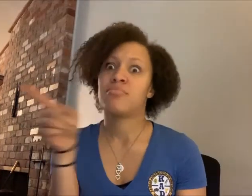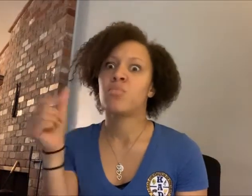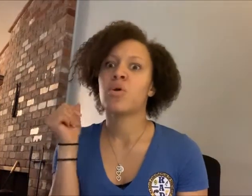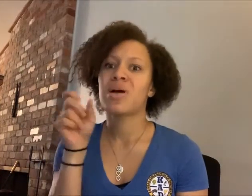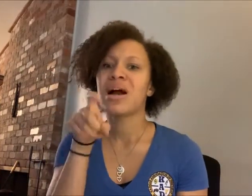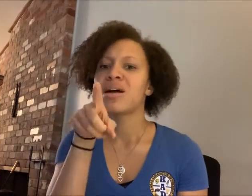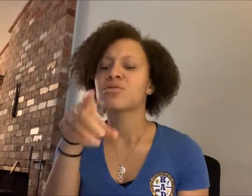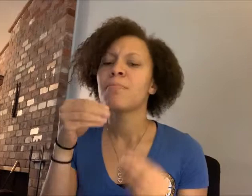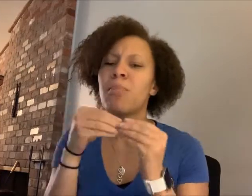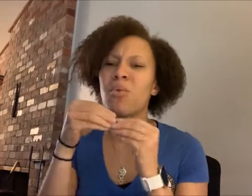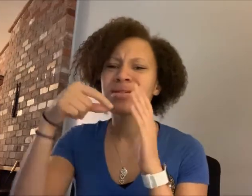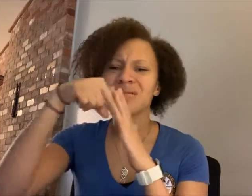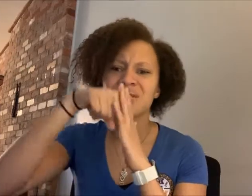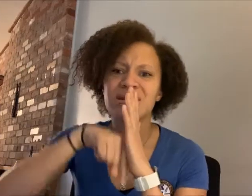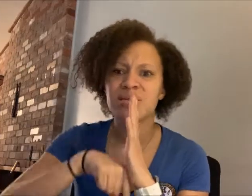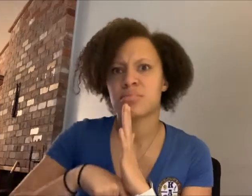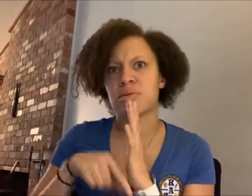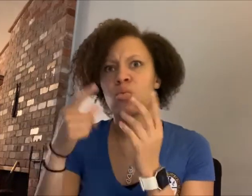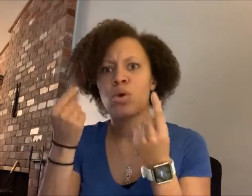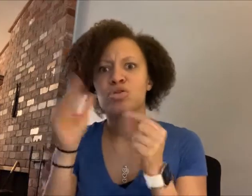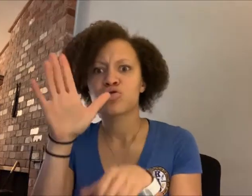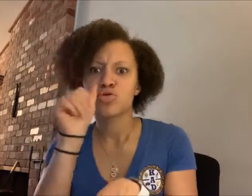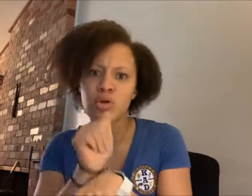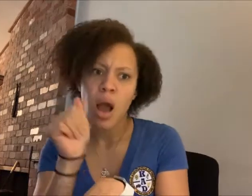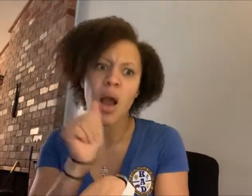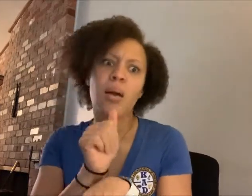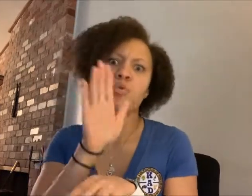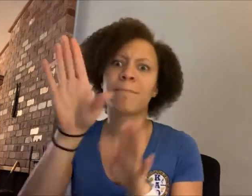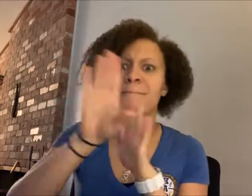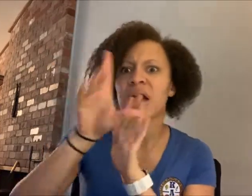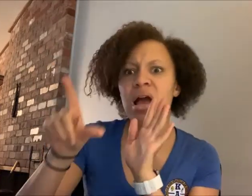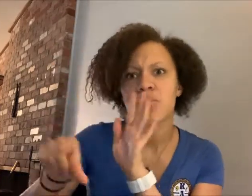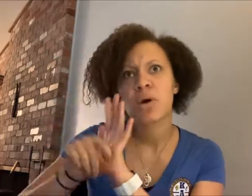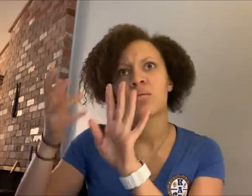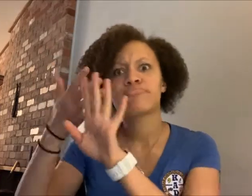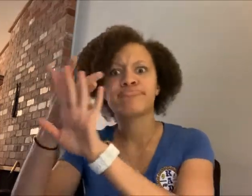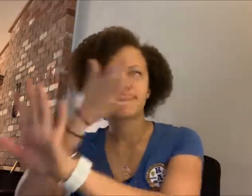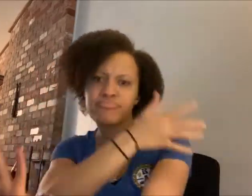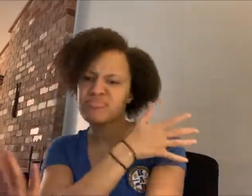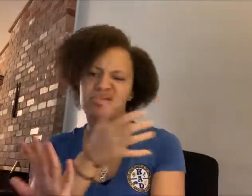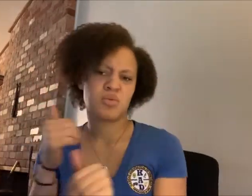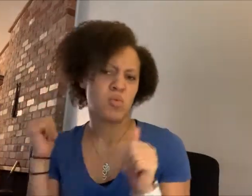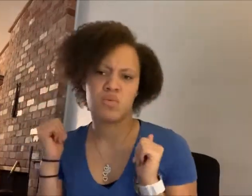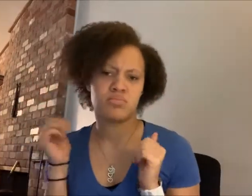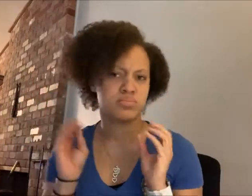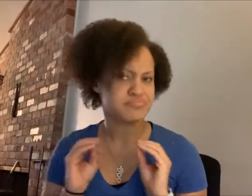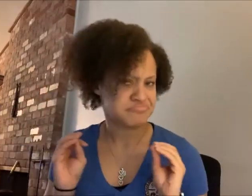They won’t ask you more depth personal question like where you work at, what your background is like and so on.